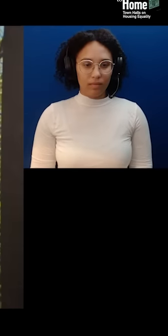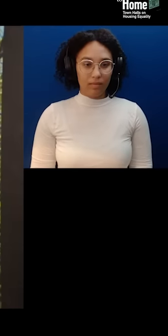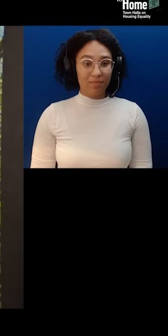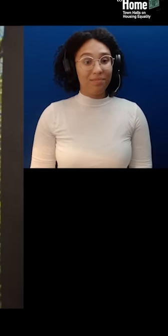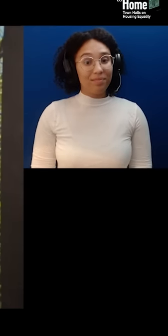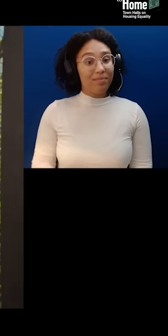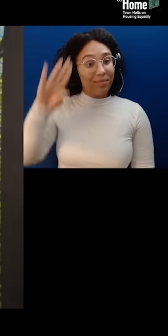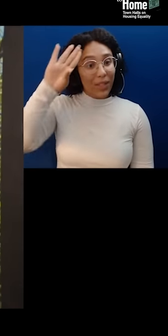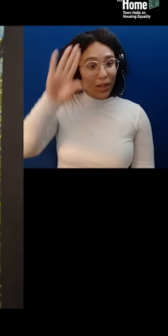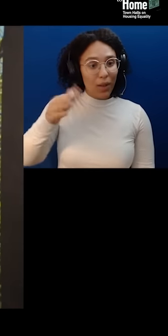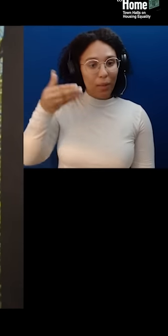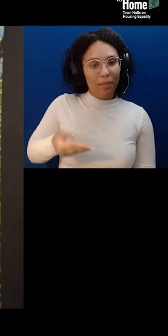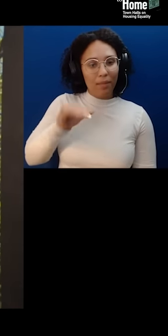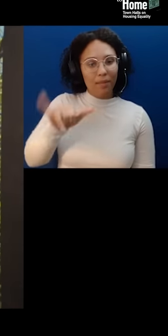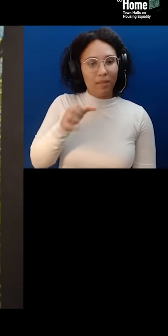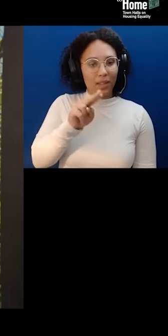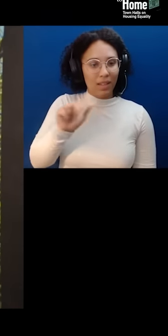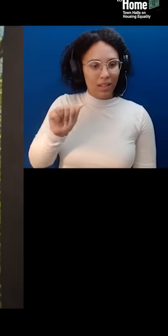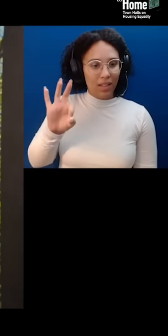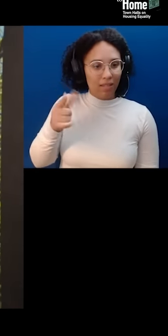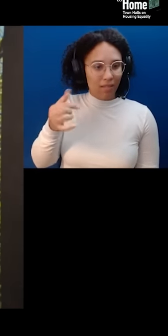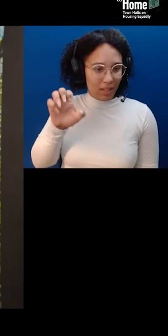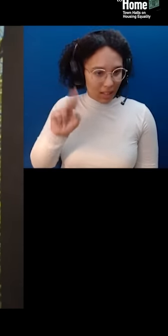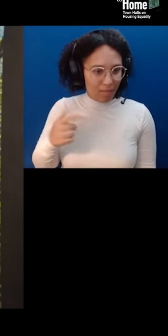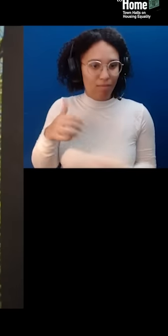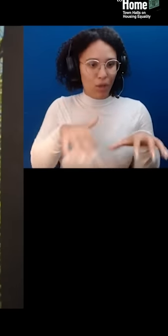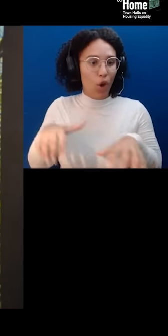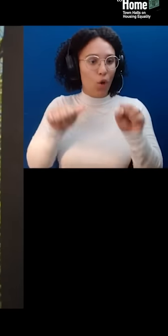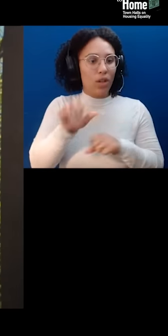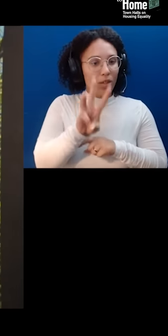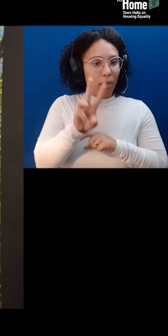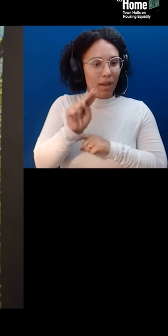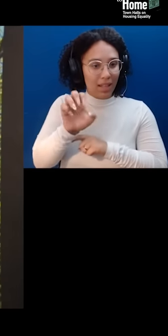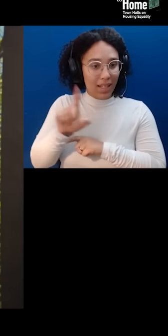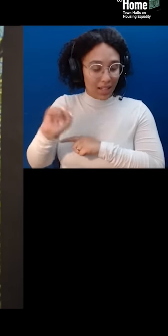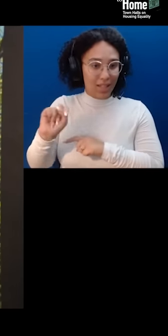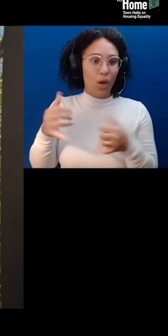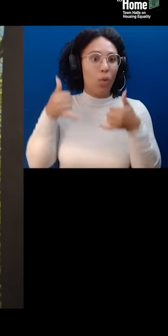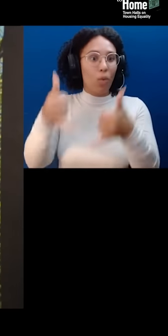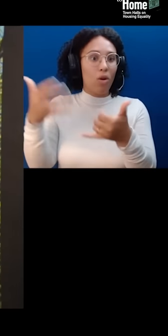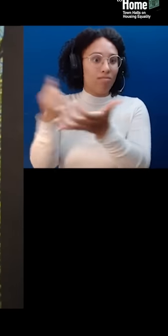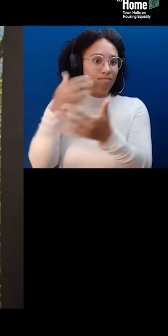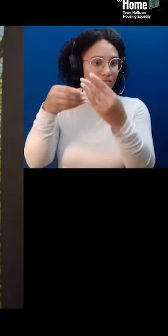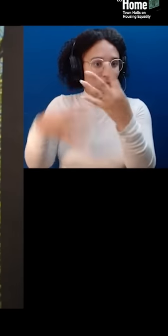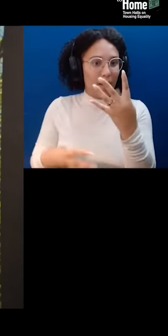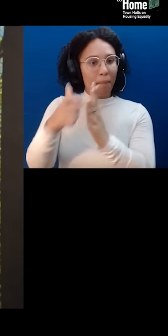Hi, I'm Jenna Flanagan, and I'm the host of The WNET Group's award-winning multi-platform news magazine, MetroFocus.